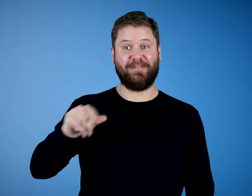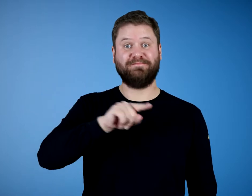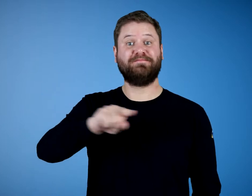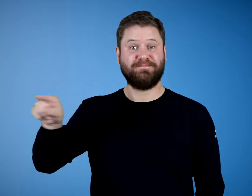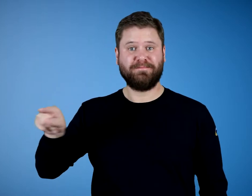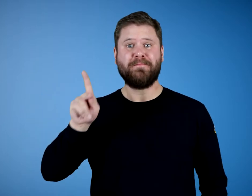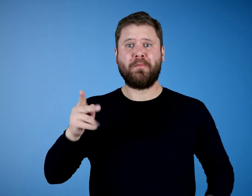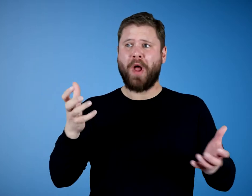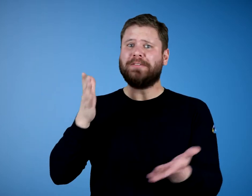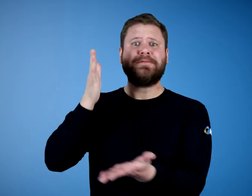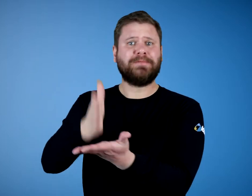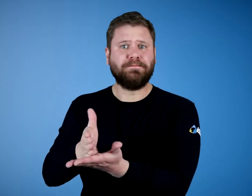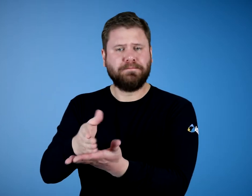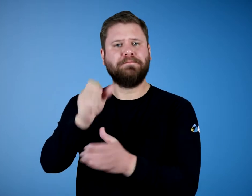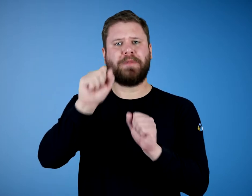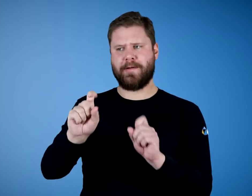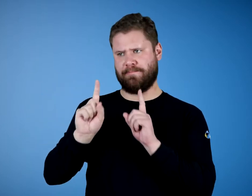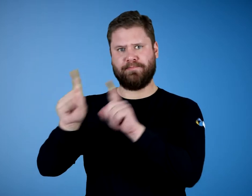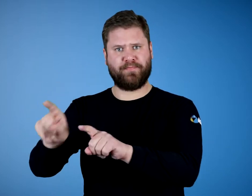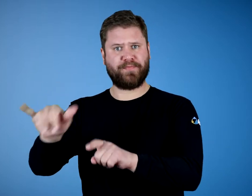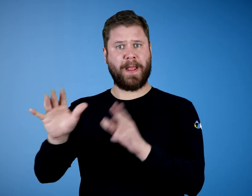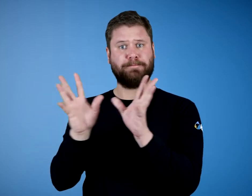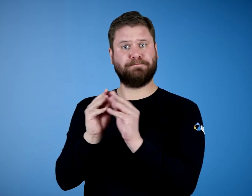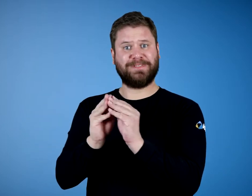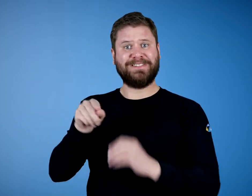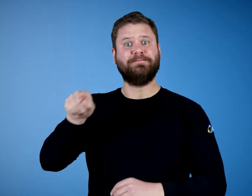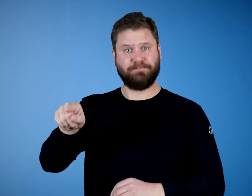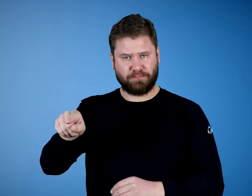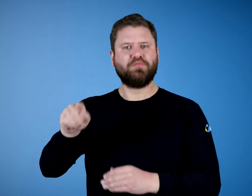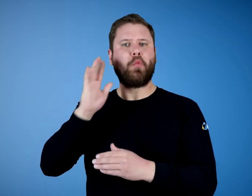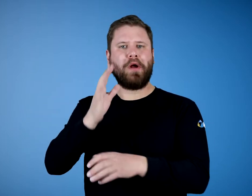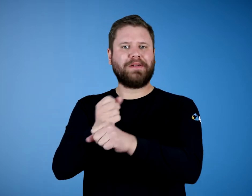For those people who want to stop using, they can go to this meeting.